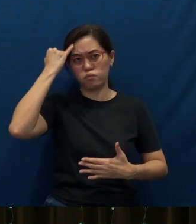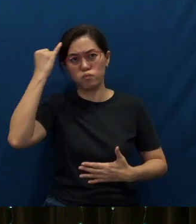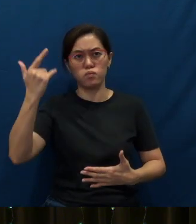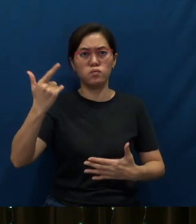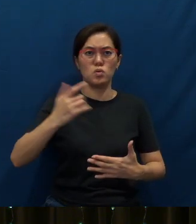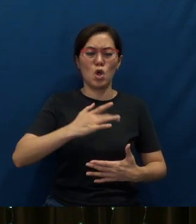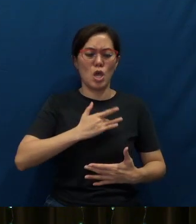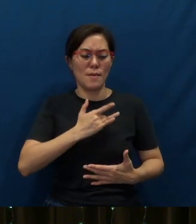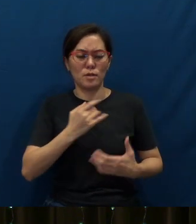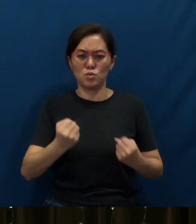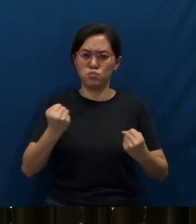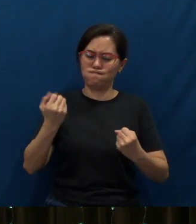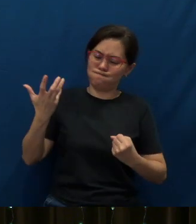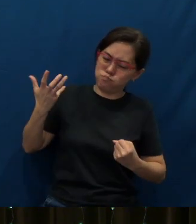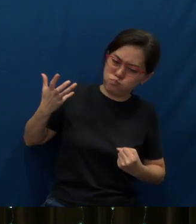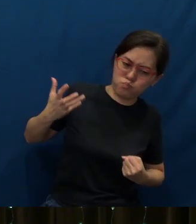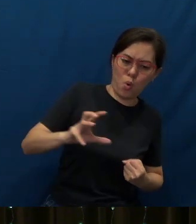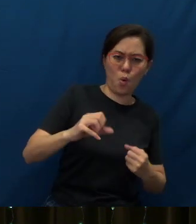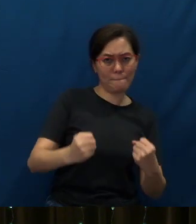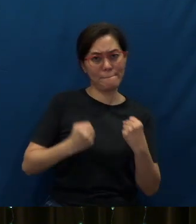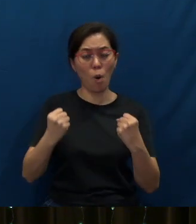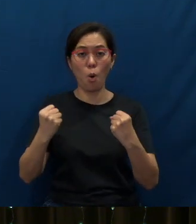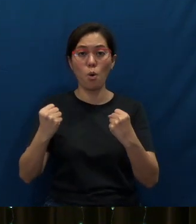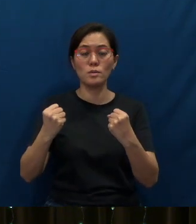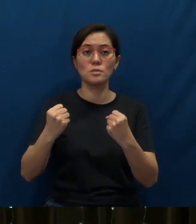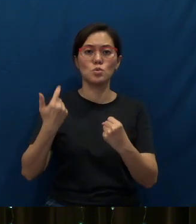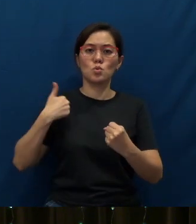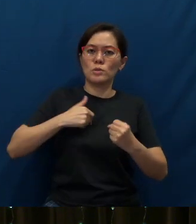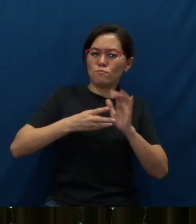emotional strength, as we bear witness for Him.